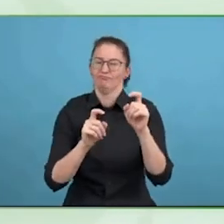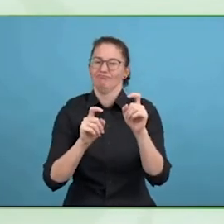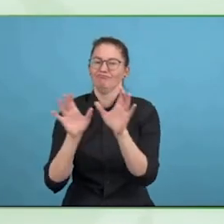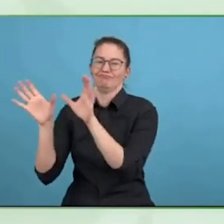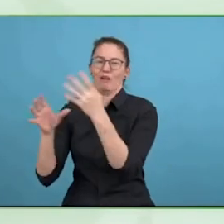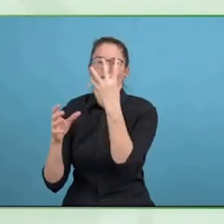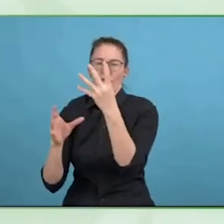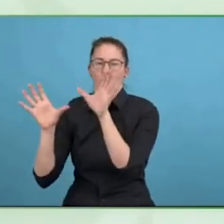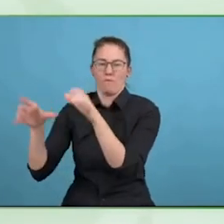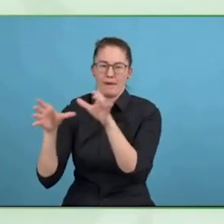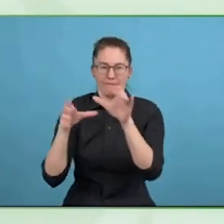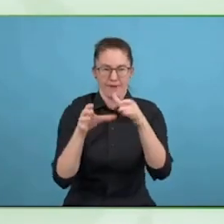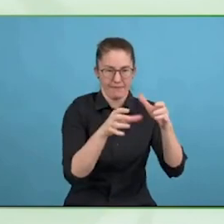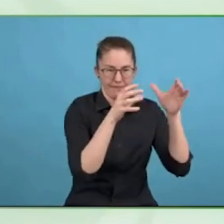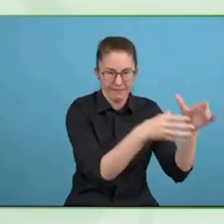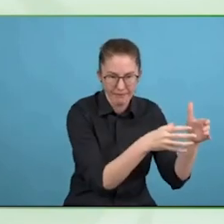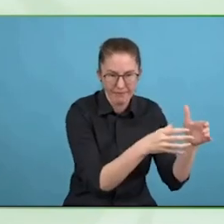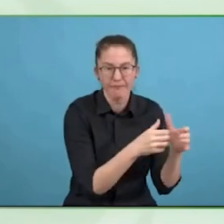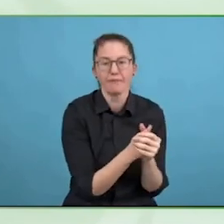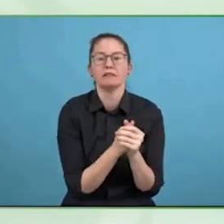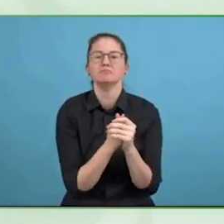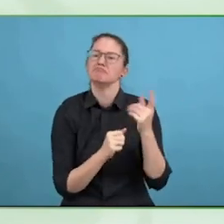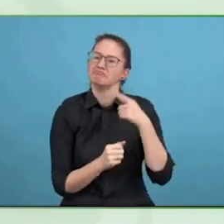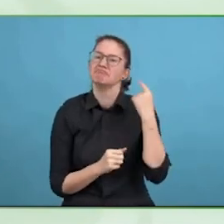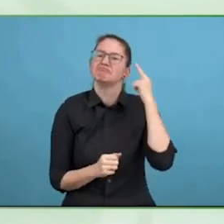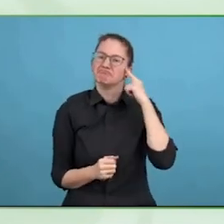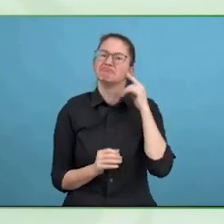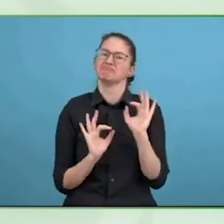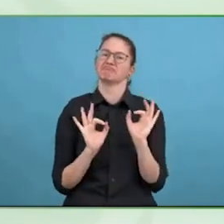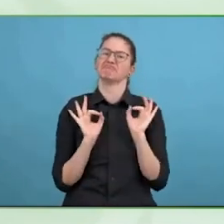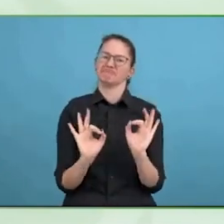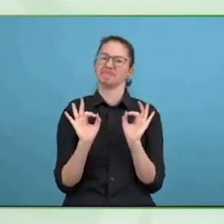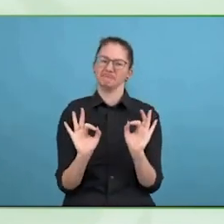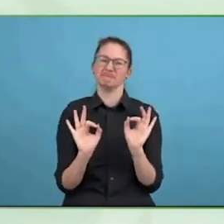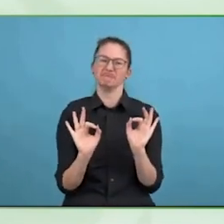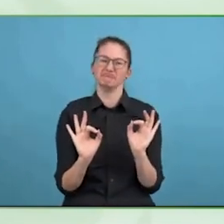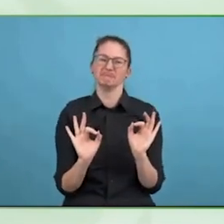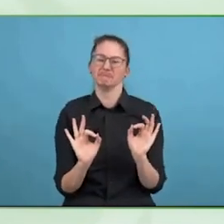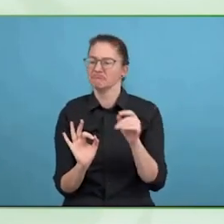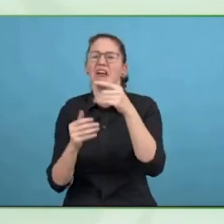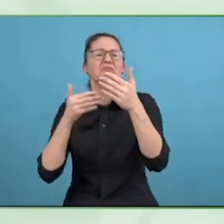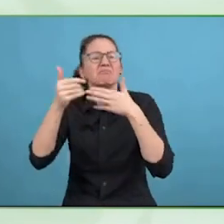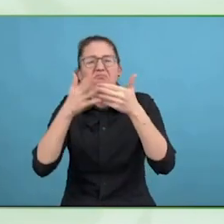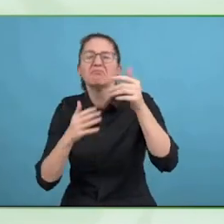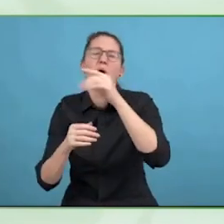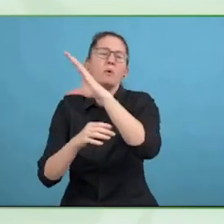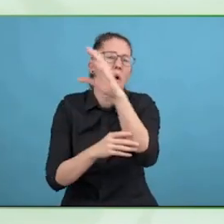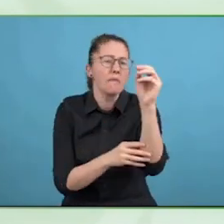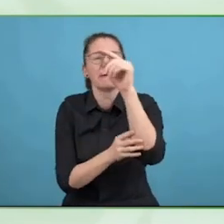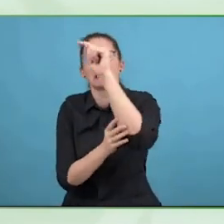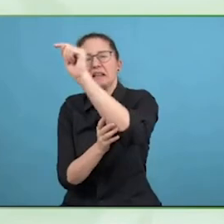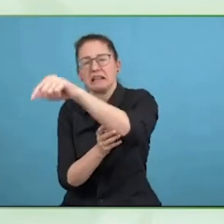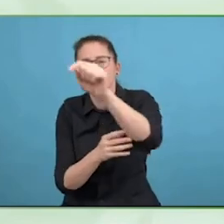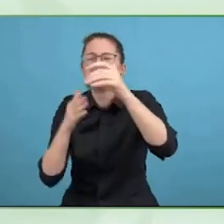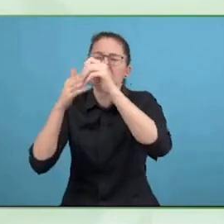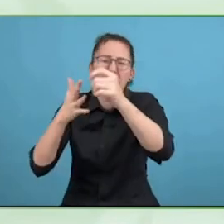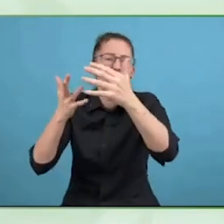perhaps that the business disability networks that you mentioned as a collective spot where they are all coming short,